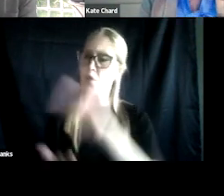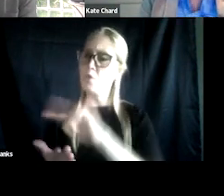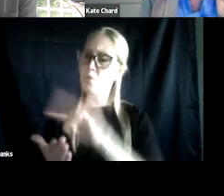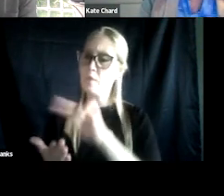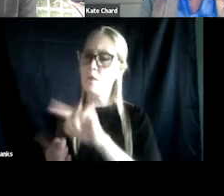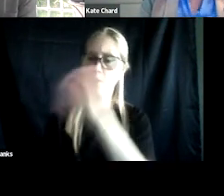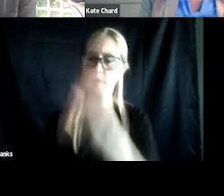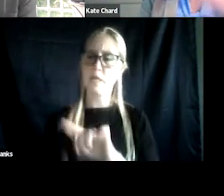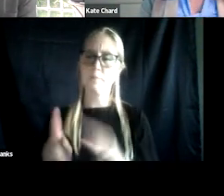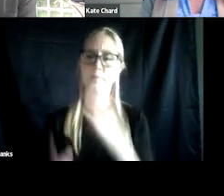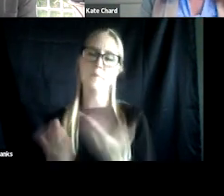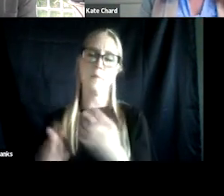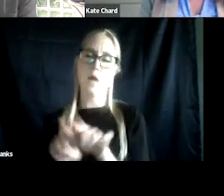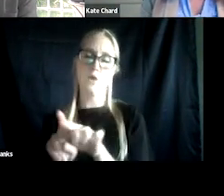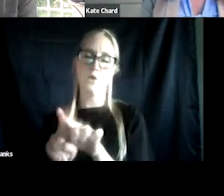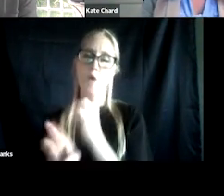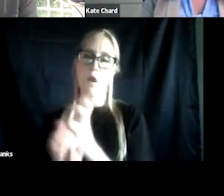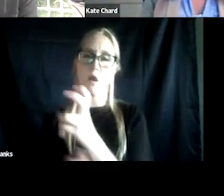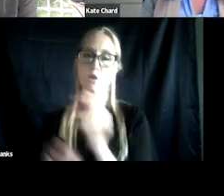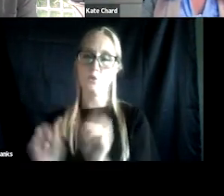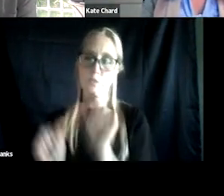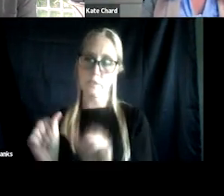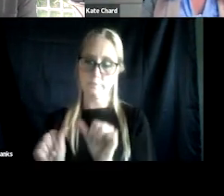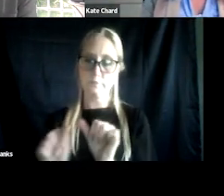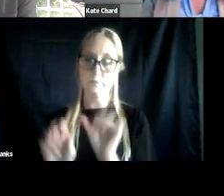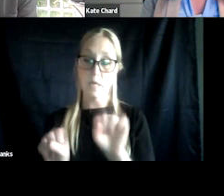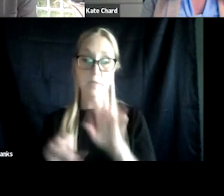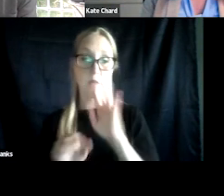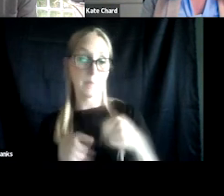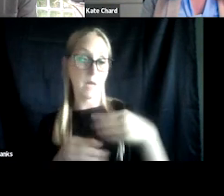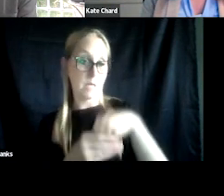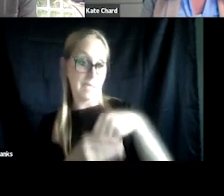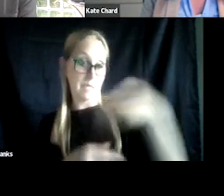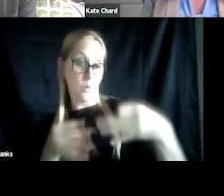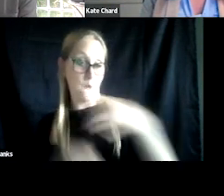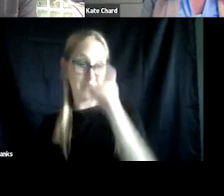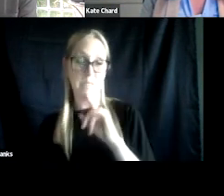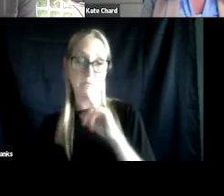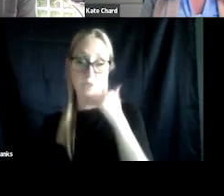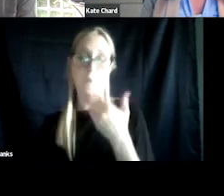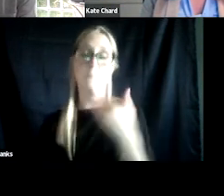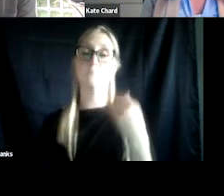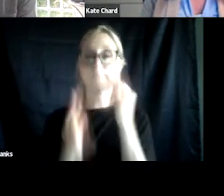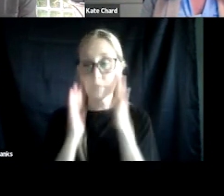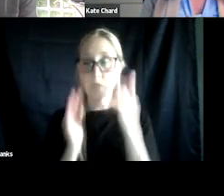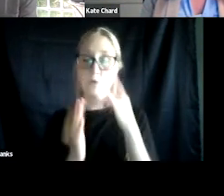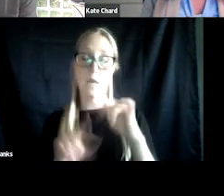harder to assess for in treatment court in other correctional settings because of the shame associated with it. But it's an important thing to consider when working with all veterans.